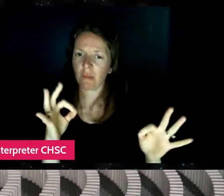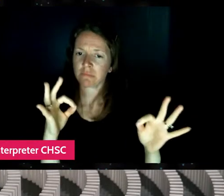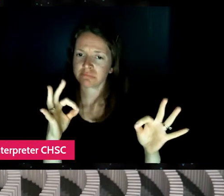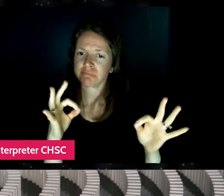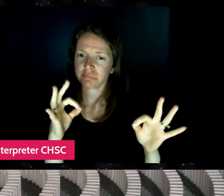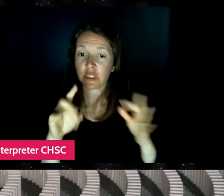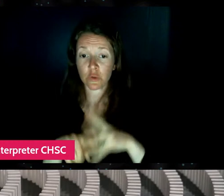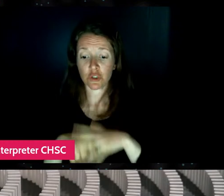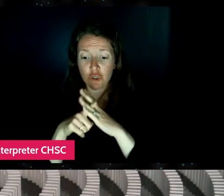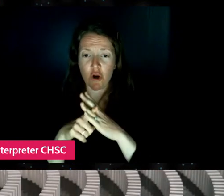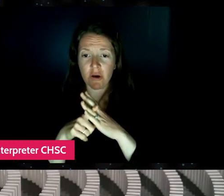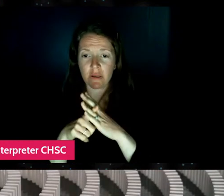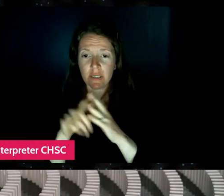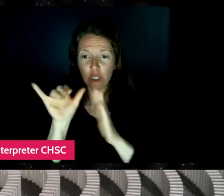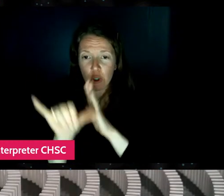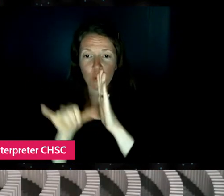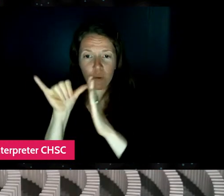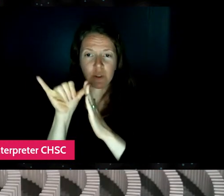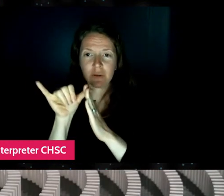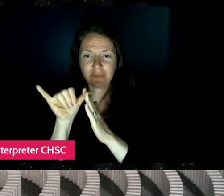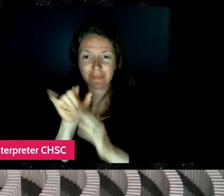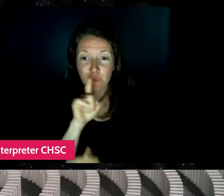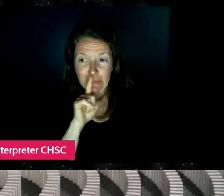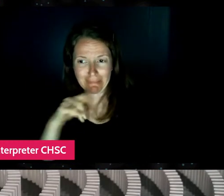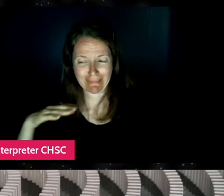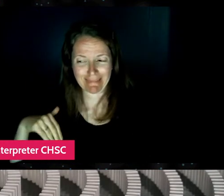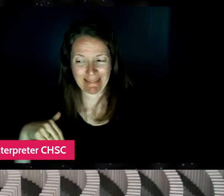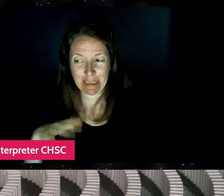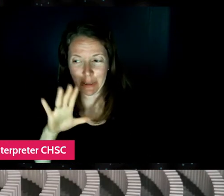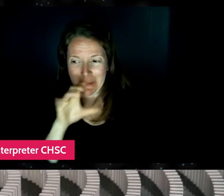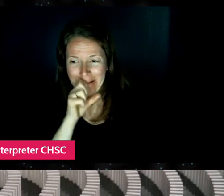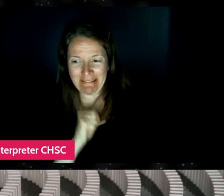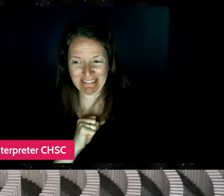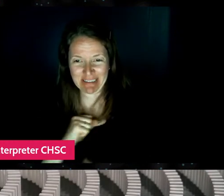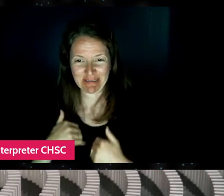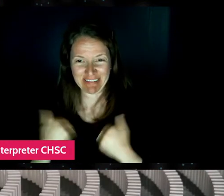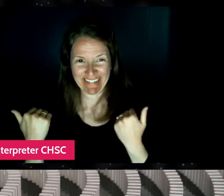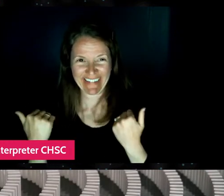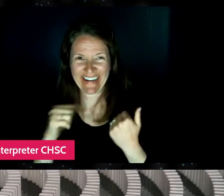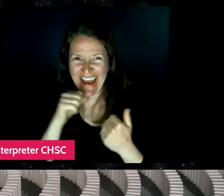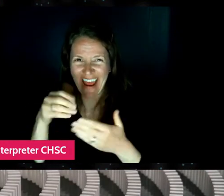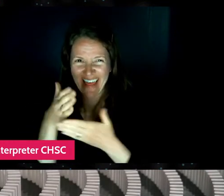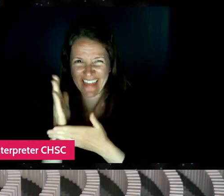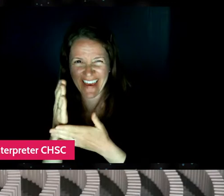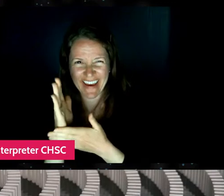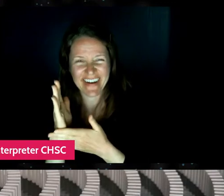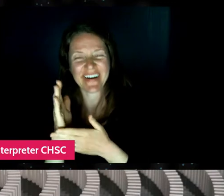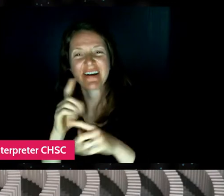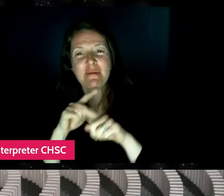when you were technically not allowed to have a YouTube channel. Yes. So I meant there was a pretty intentional choice